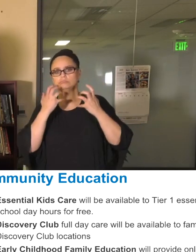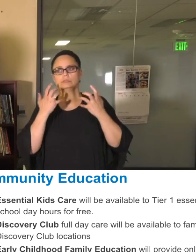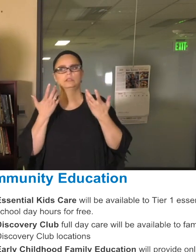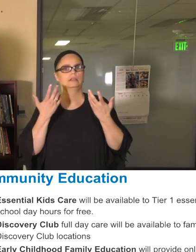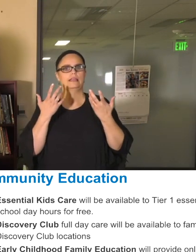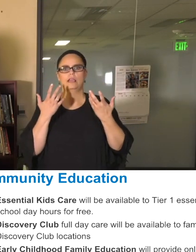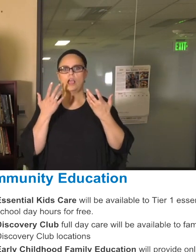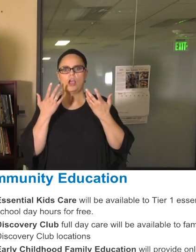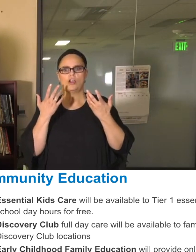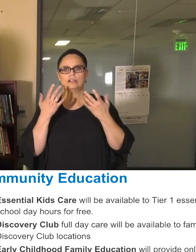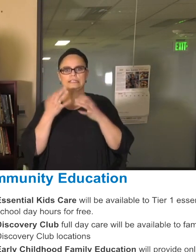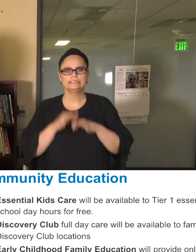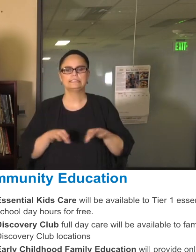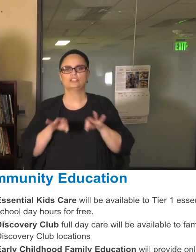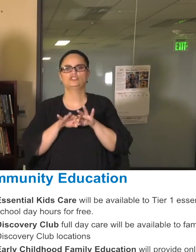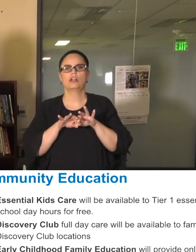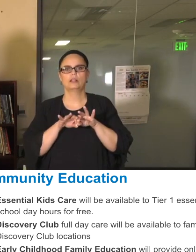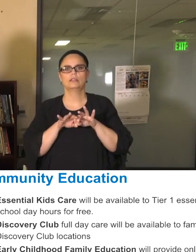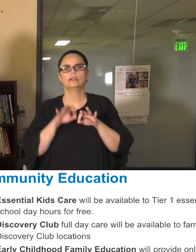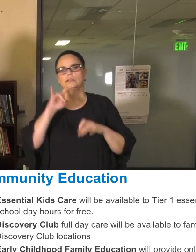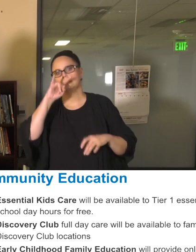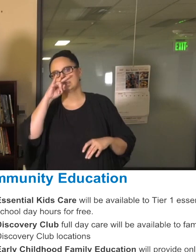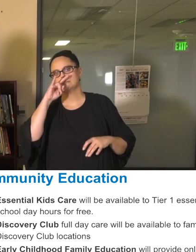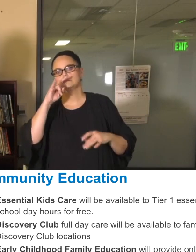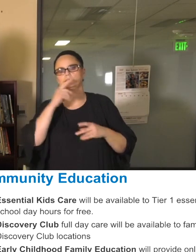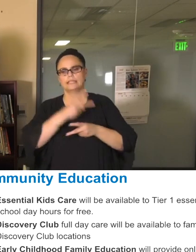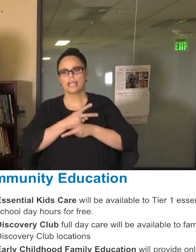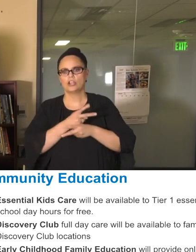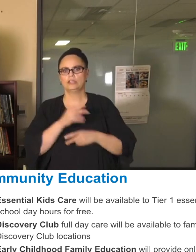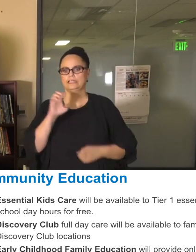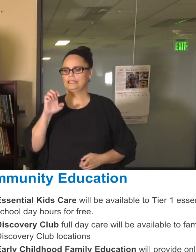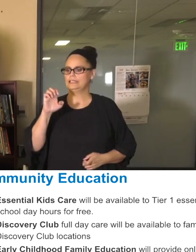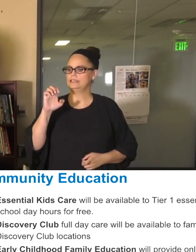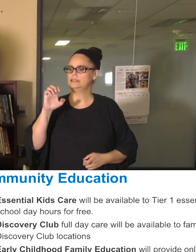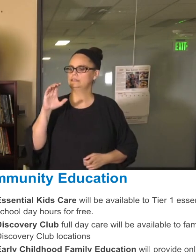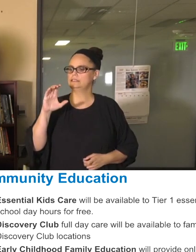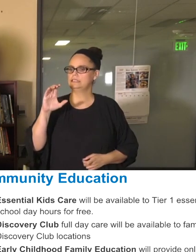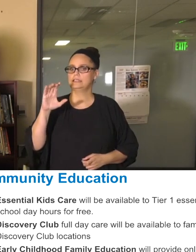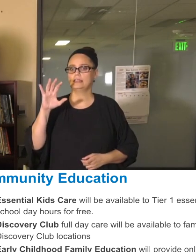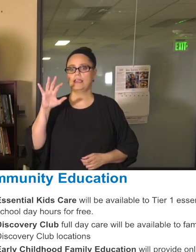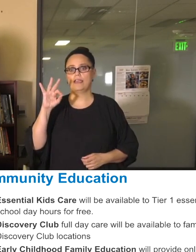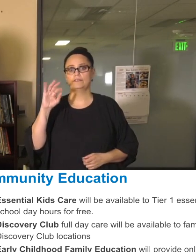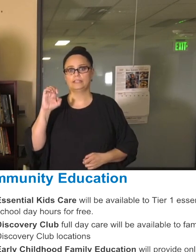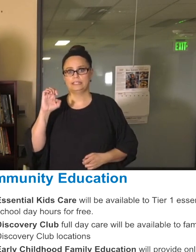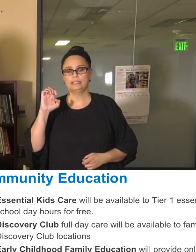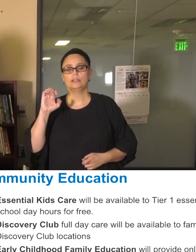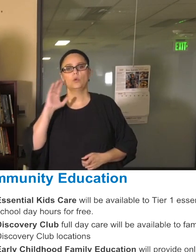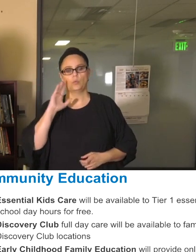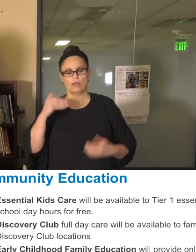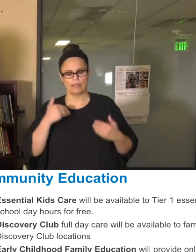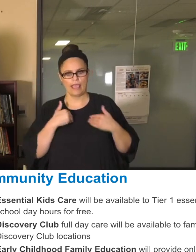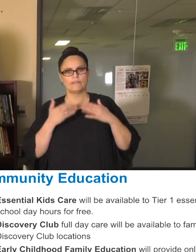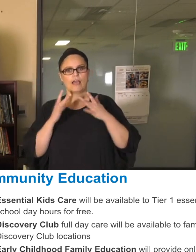continue, Discovery Club, as I mentioned, ECFE will provide online classes for parents and children, adult basic